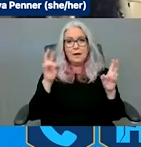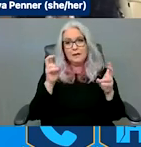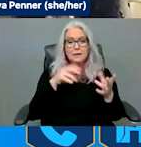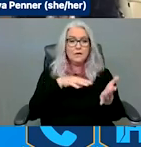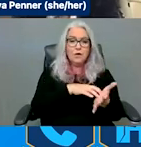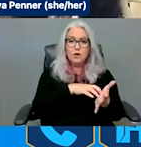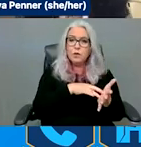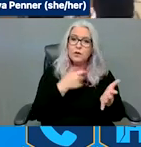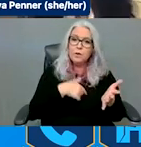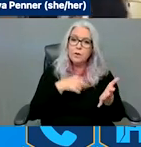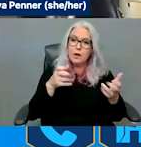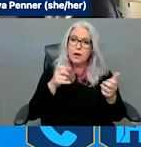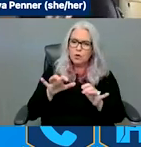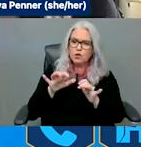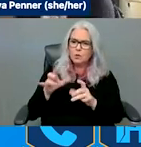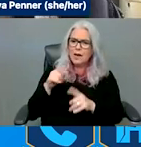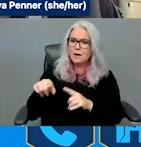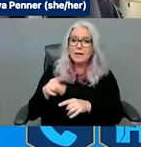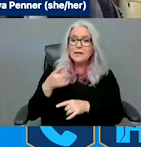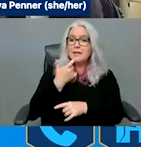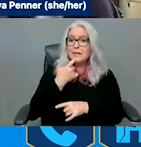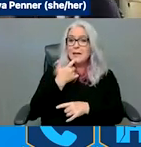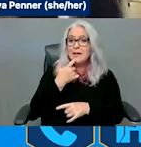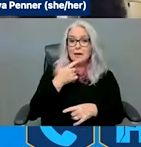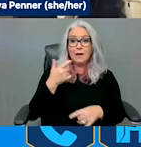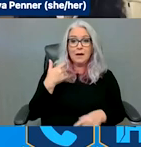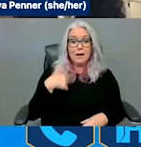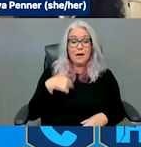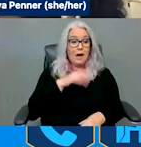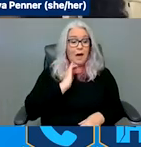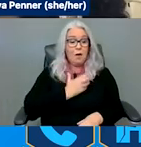say that, you know, as disabled people -- and I know Joe would agree -- we are not